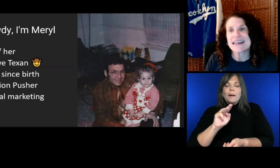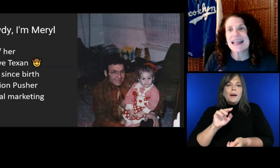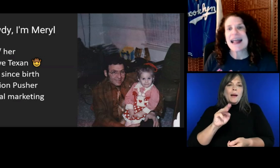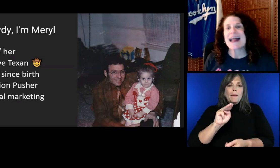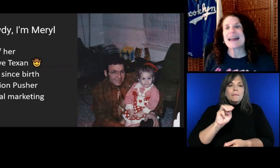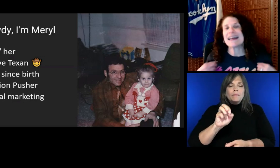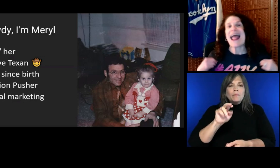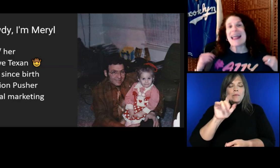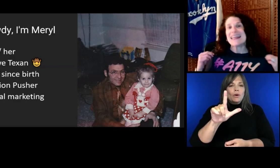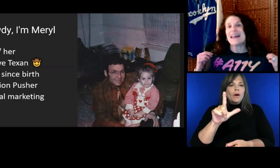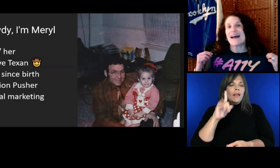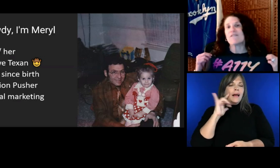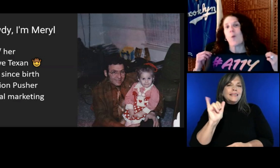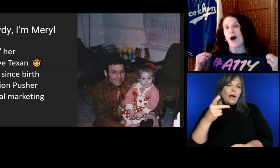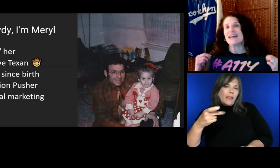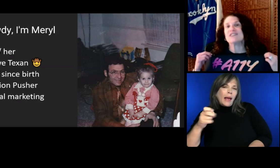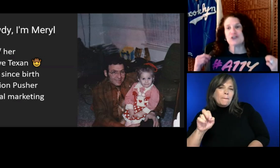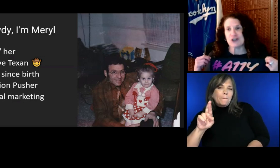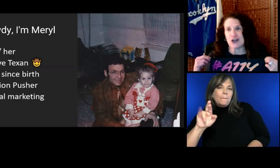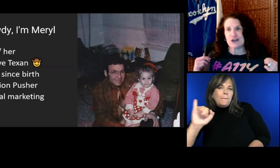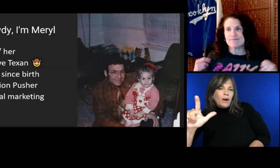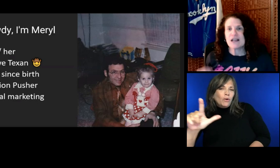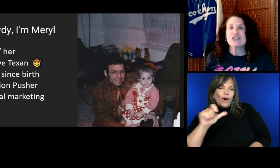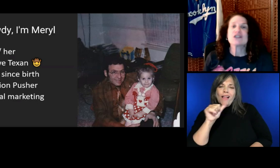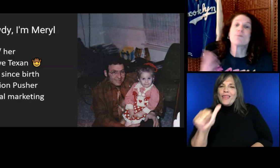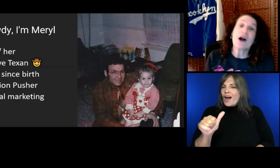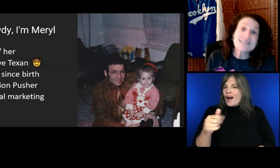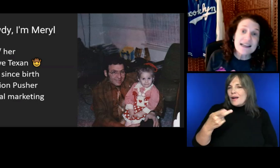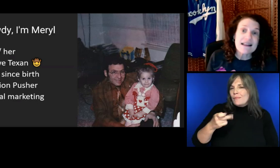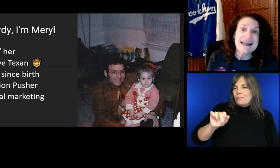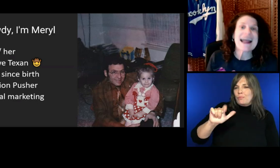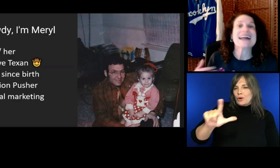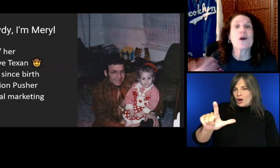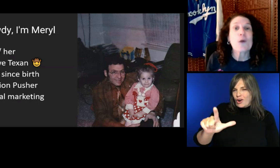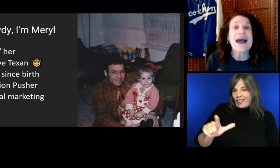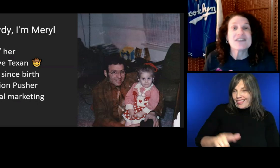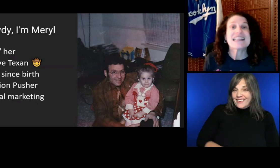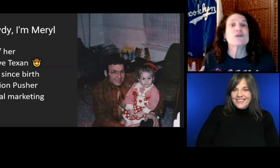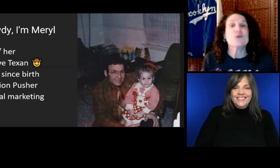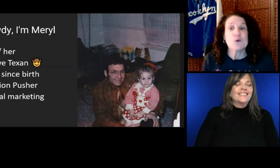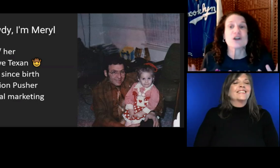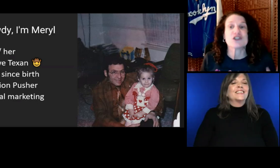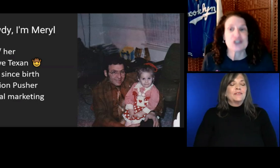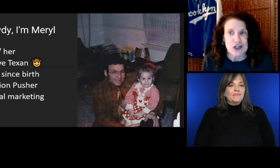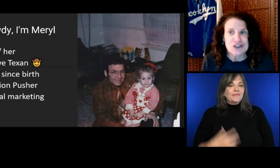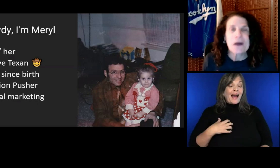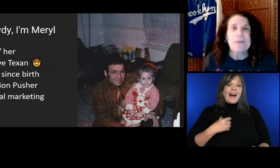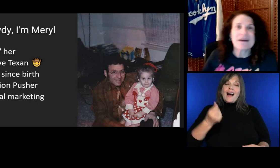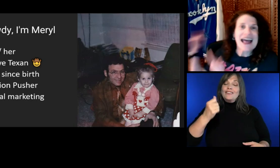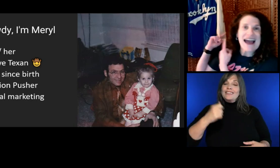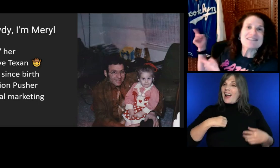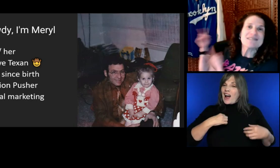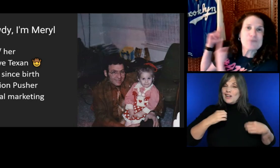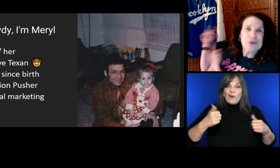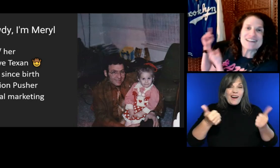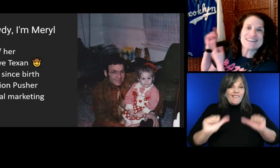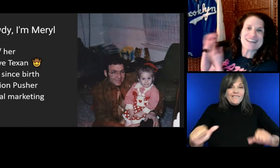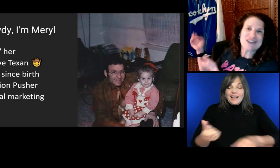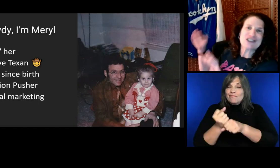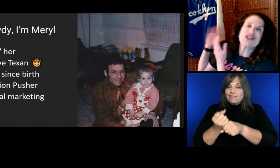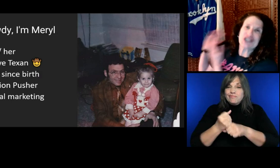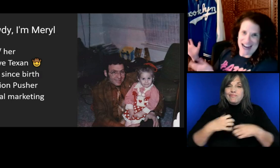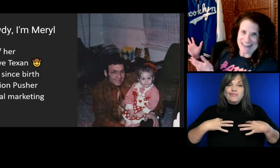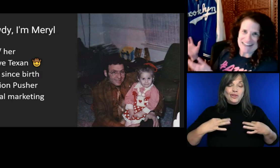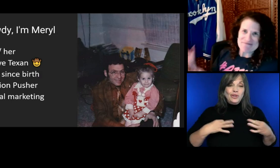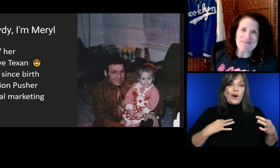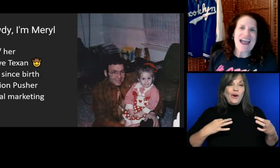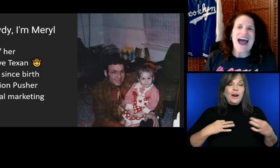I don't have any New York shirts, but I have a Brooklyn Dodgers jacket.